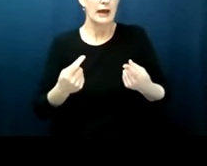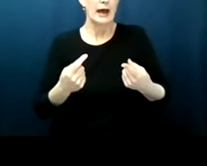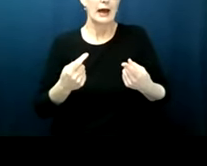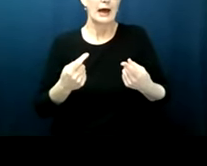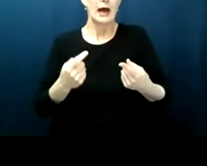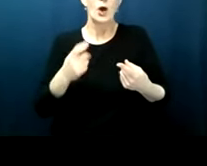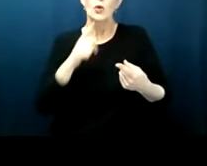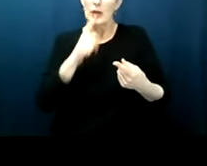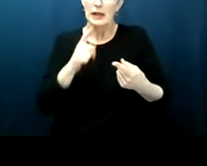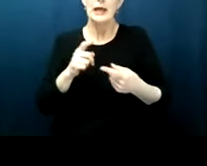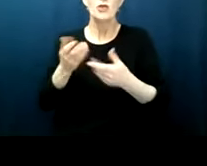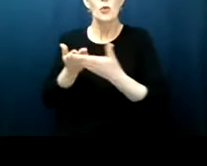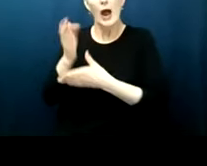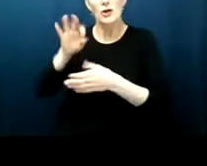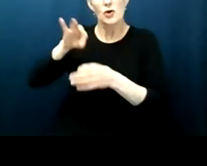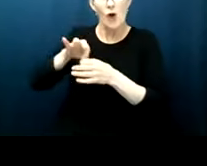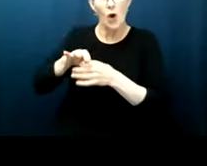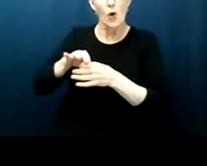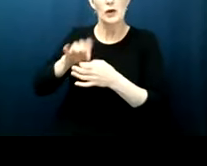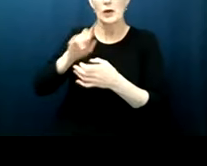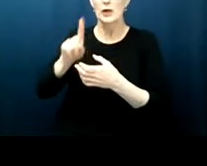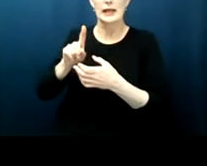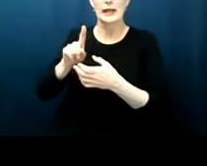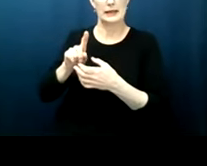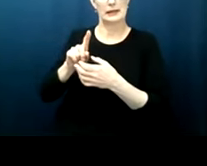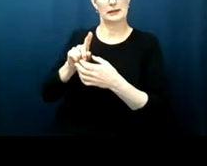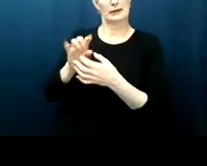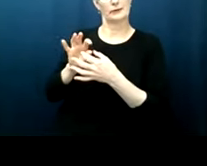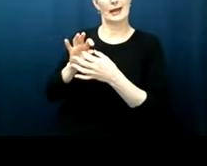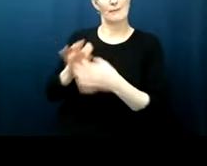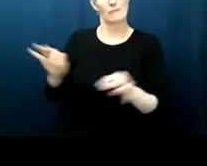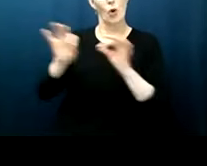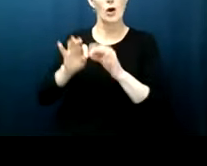right to vote from the revolution no taxation without representation is largely about being